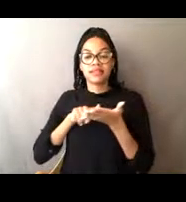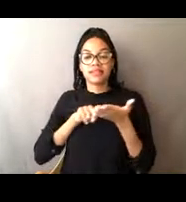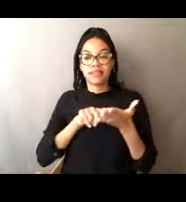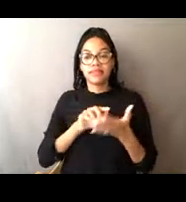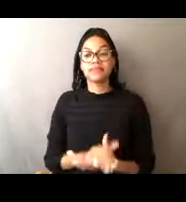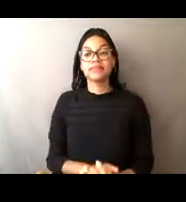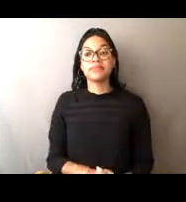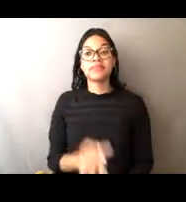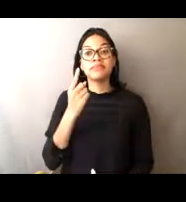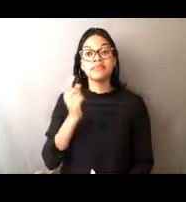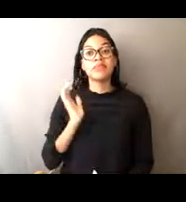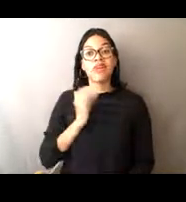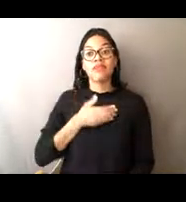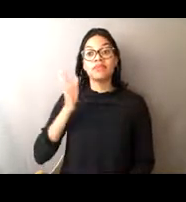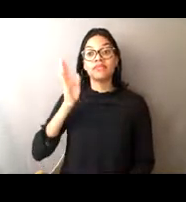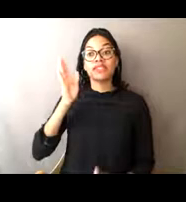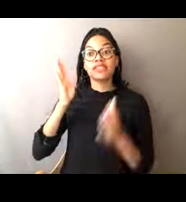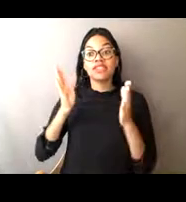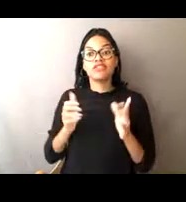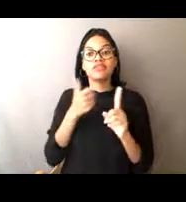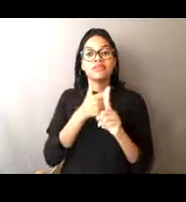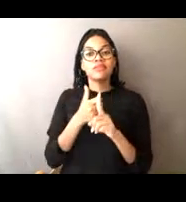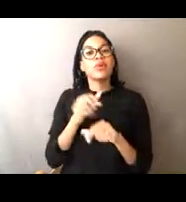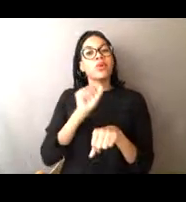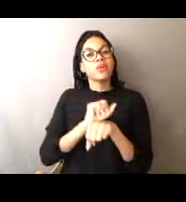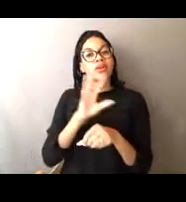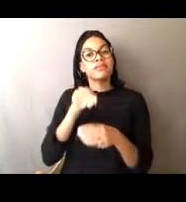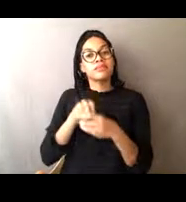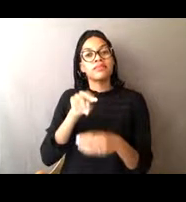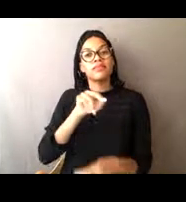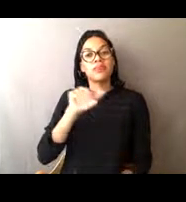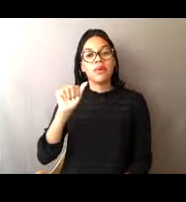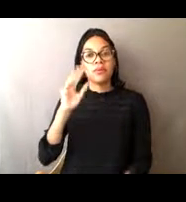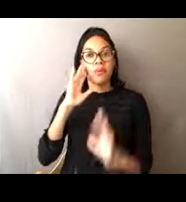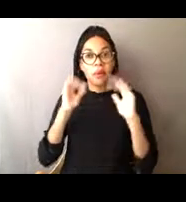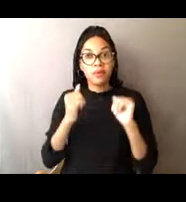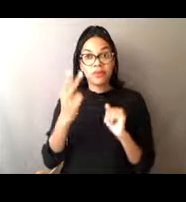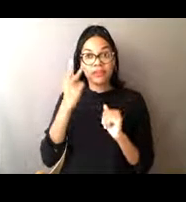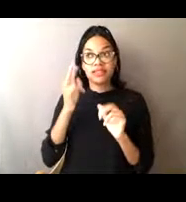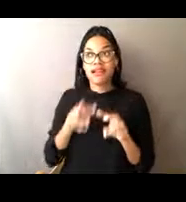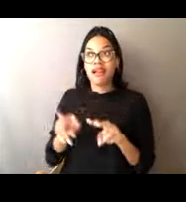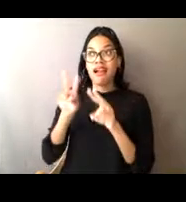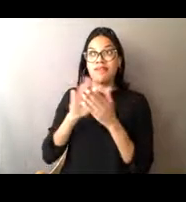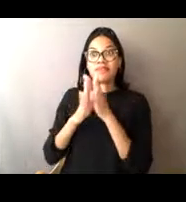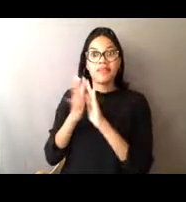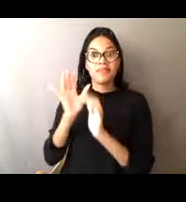We hope this gives you a sneak peek at different career paths you might be interested in. Today, we're introducing you to Alex Perry,